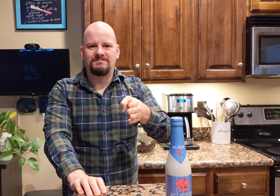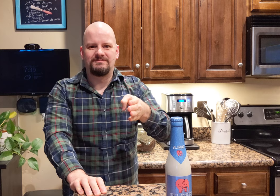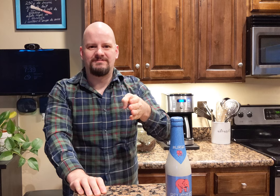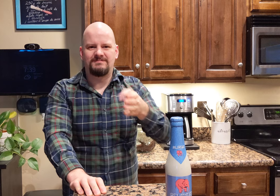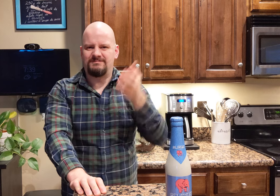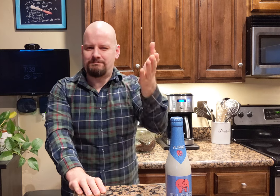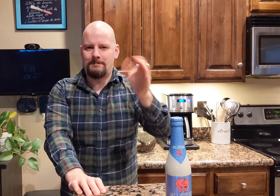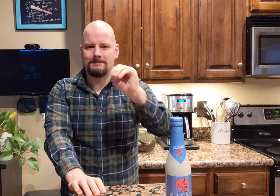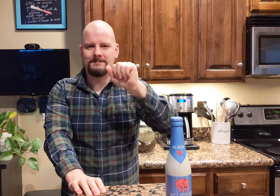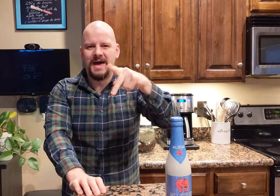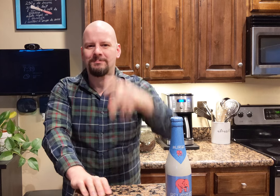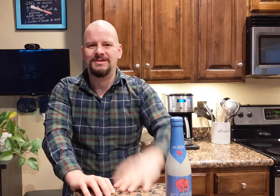Here's the map.